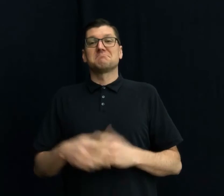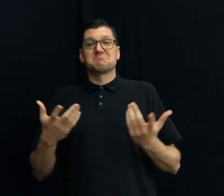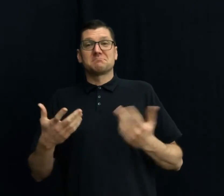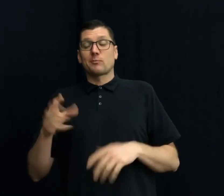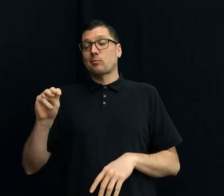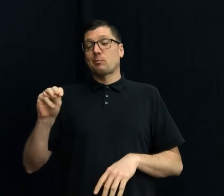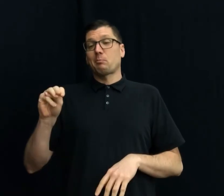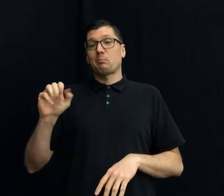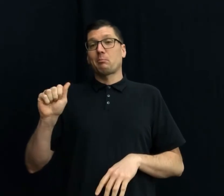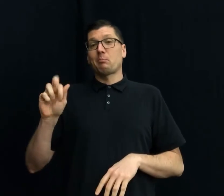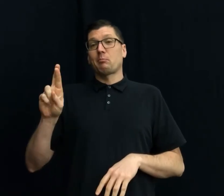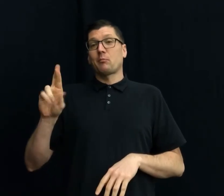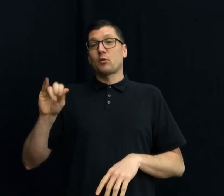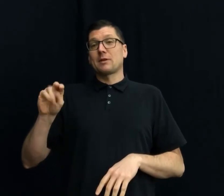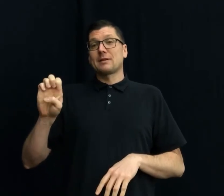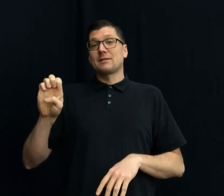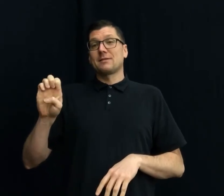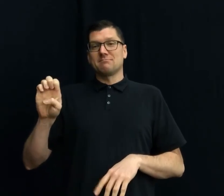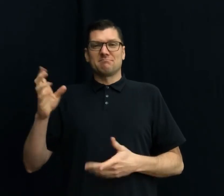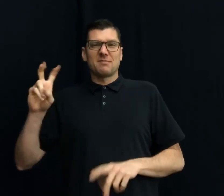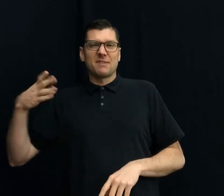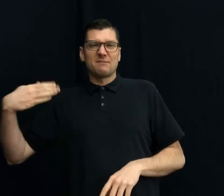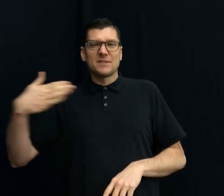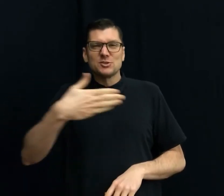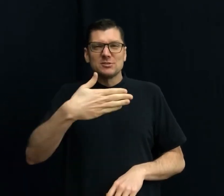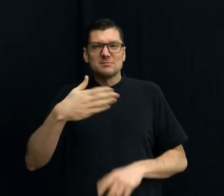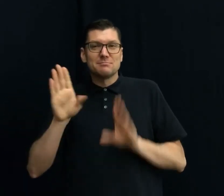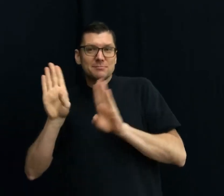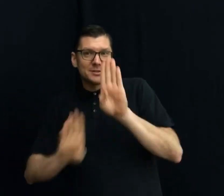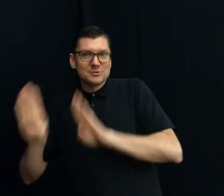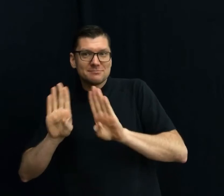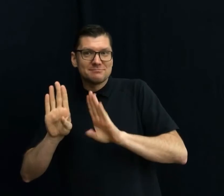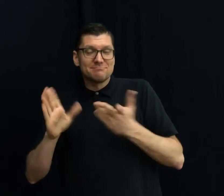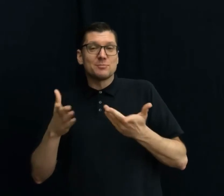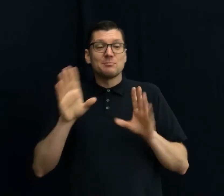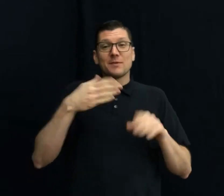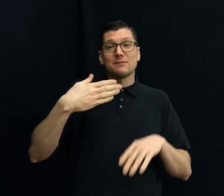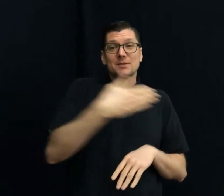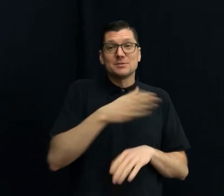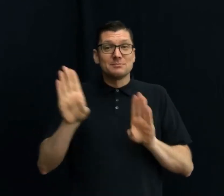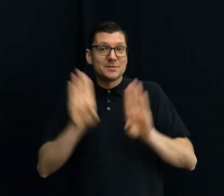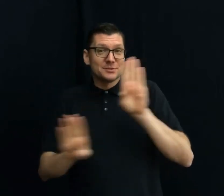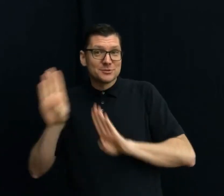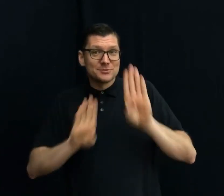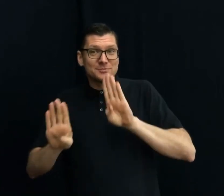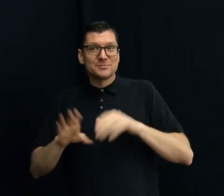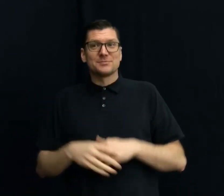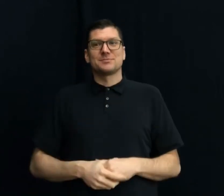M.A.R.I.N.E. (fish) BIOLOGY